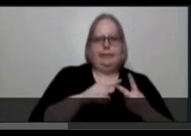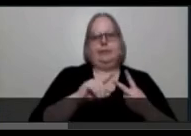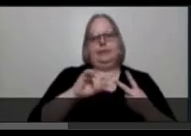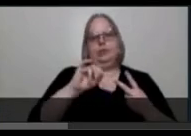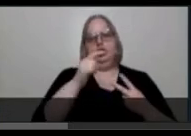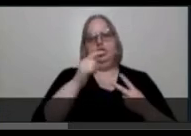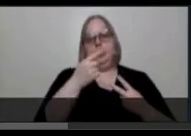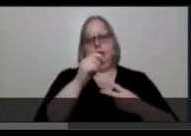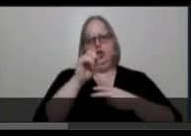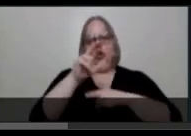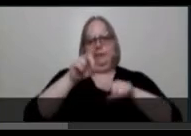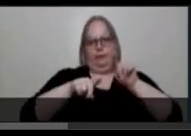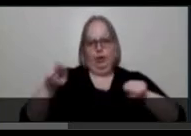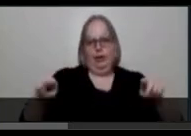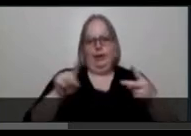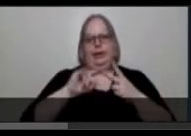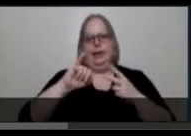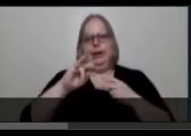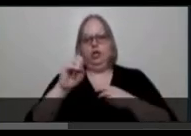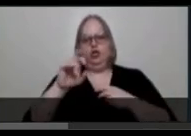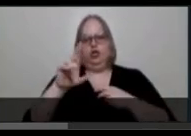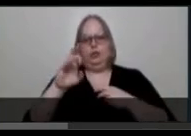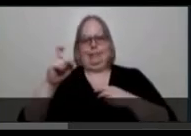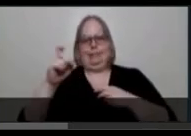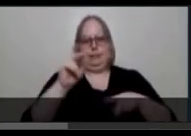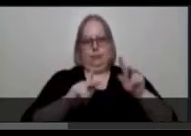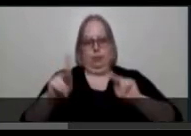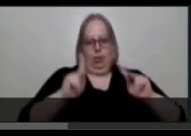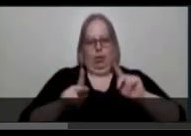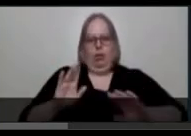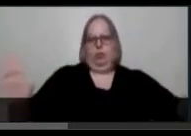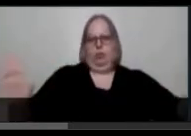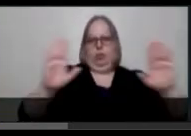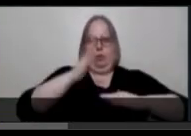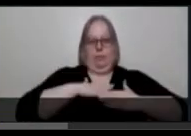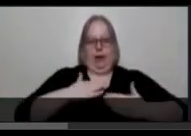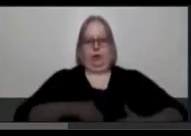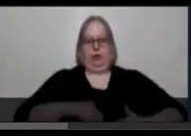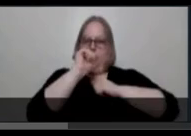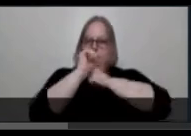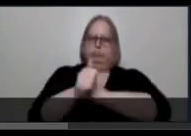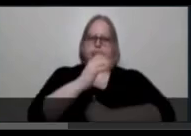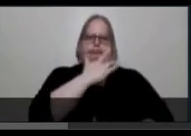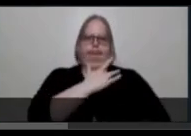and others whose bodies do not confirm to our culture(s)’ notions of “normal” or “functional”.